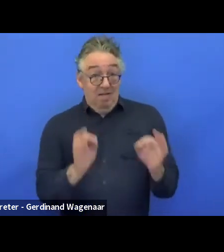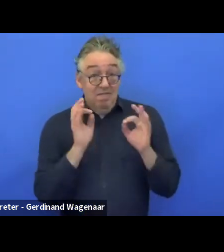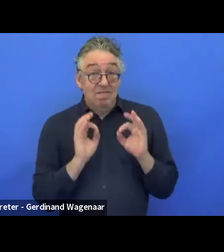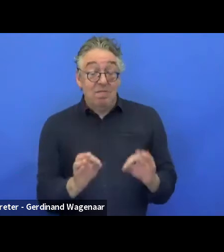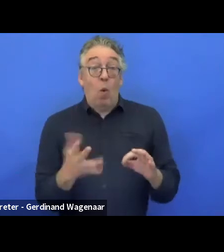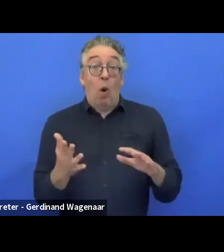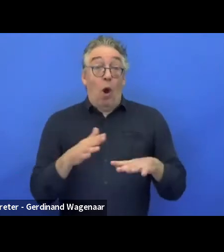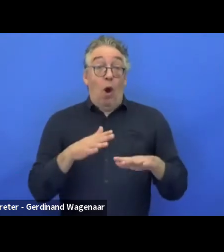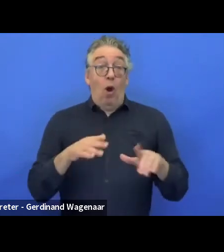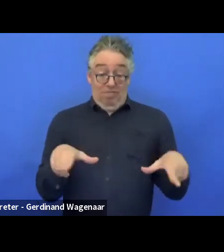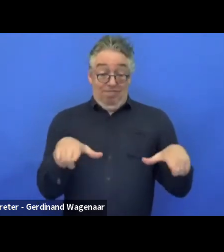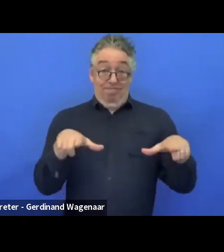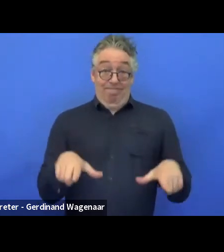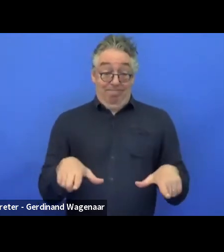Is it waterproof where you plug in?